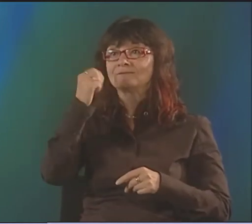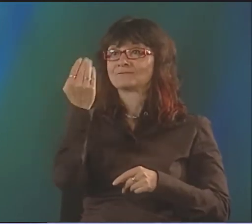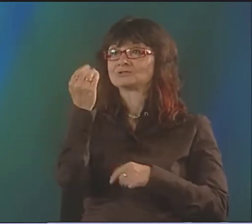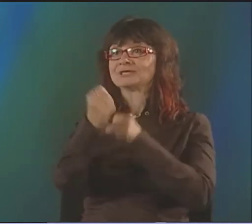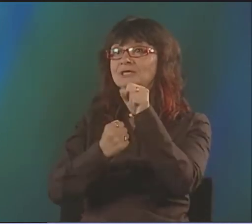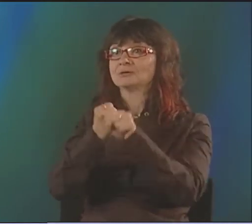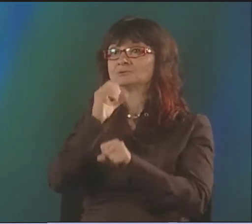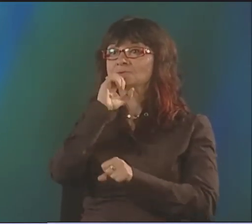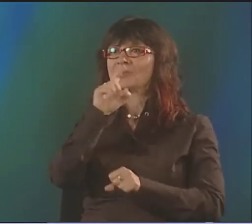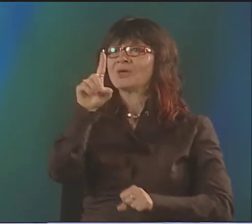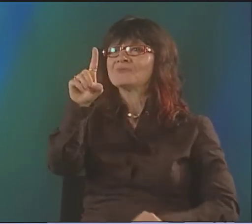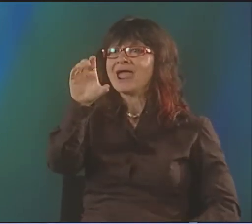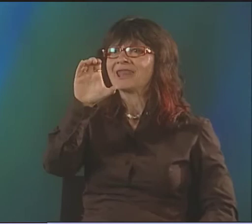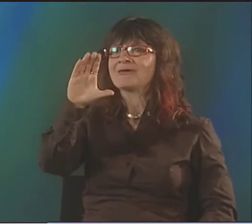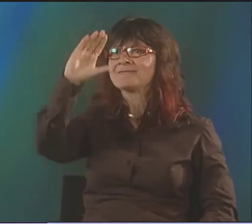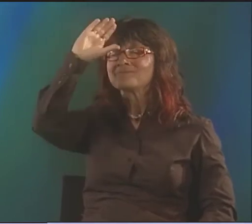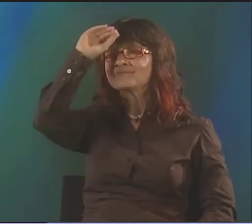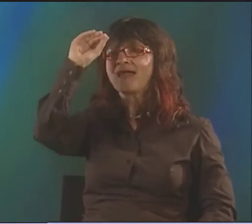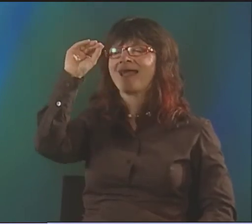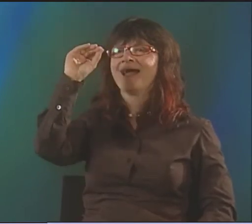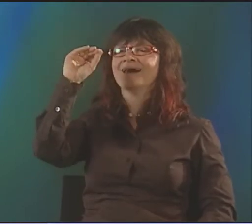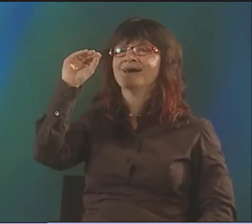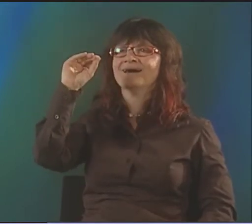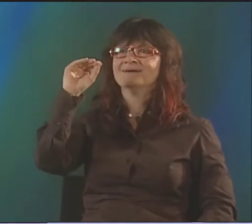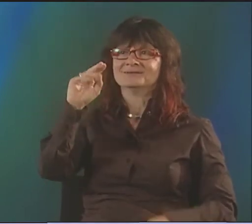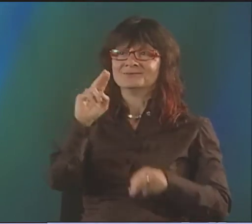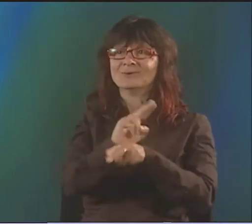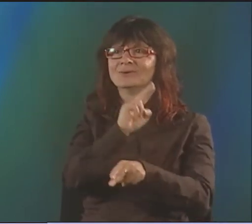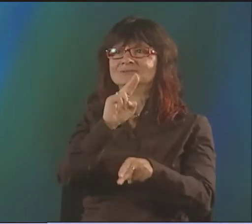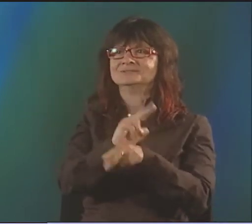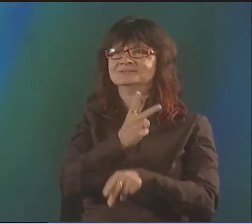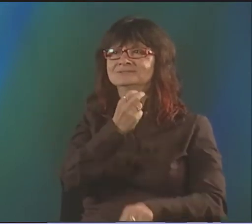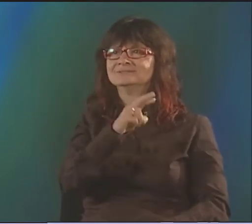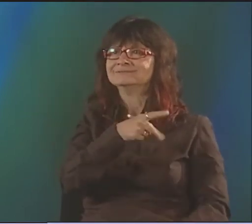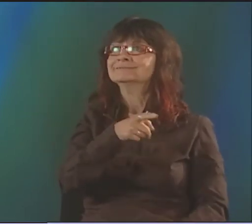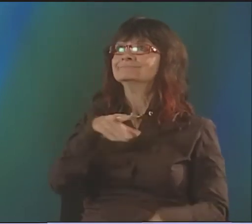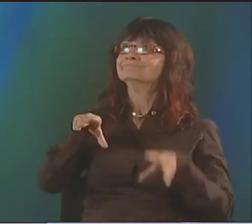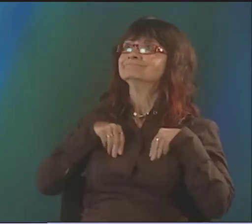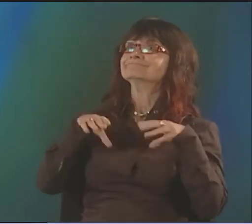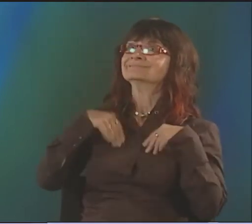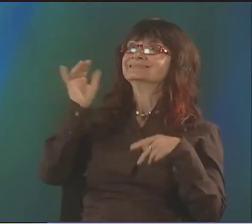IT'S ABOUT THE FACT THAT A HUNDRED MEN RAPED A MENTALLY RETARDED GIRL.